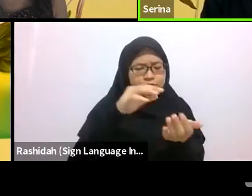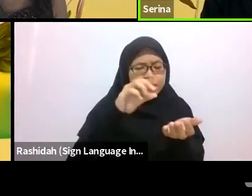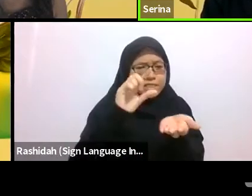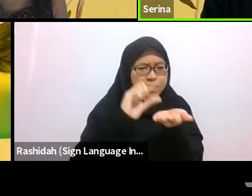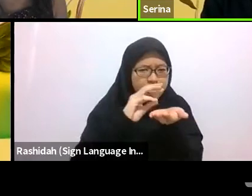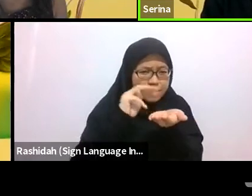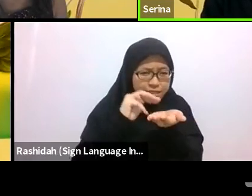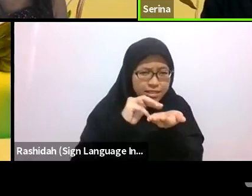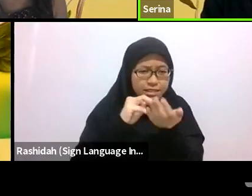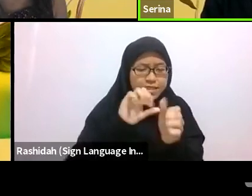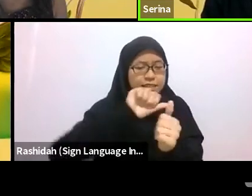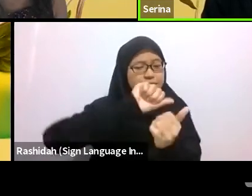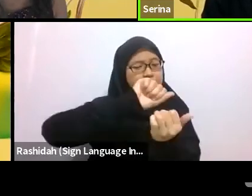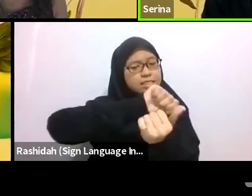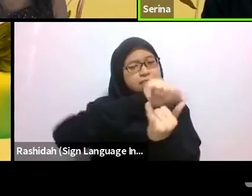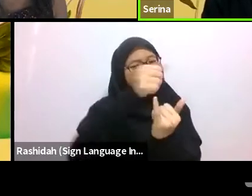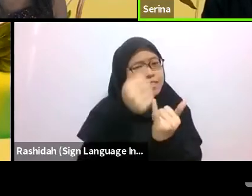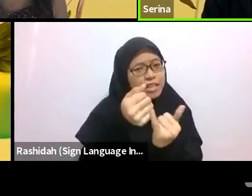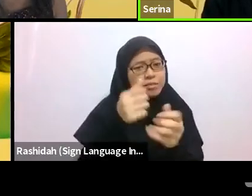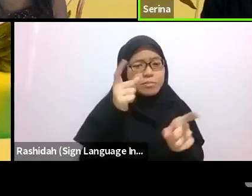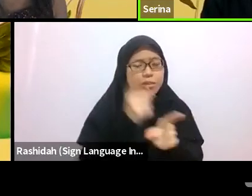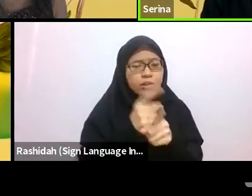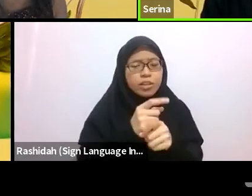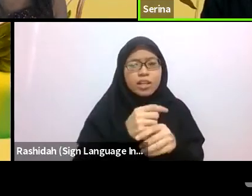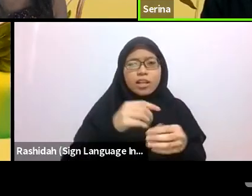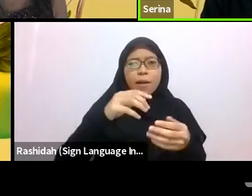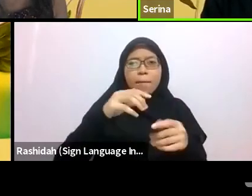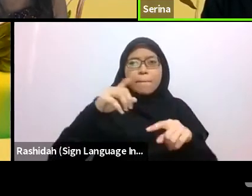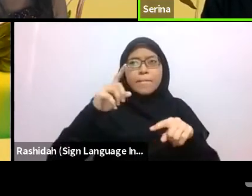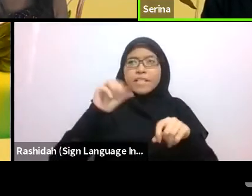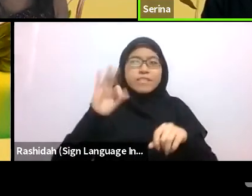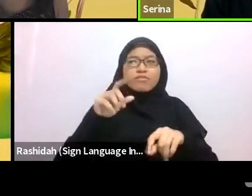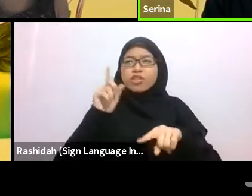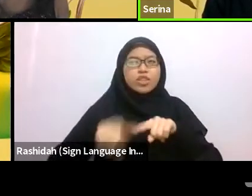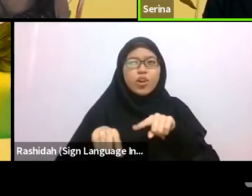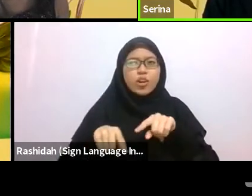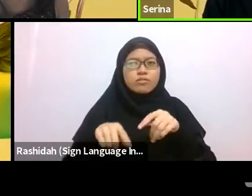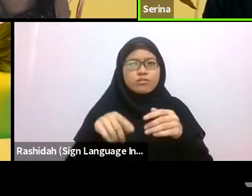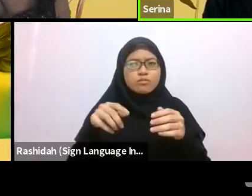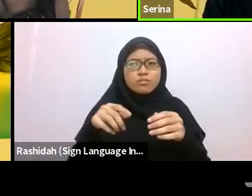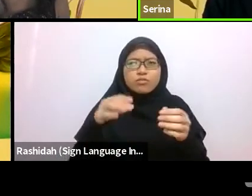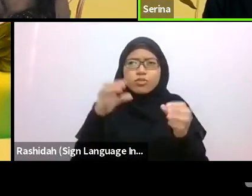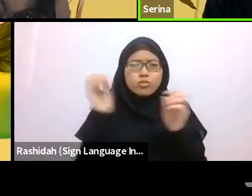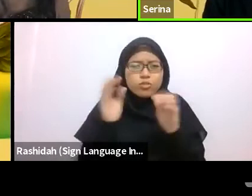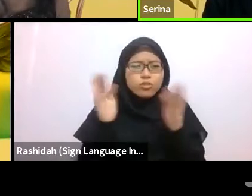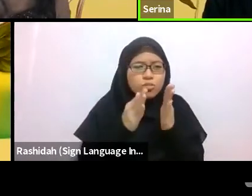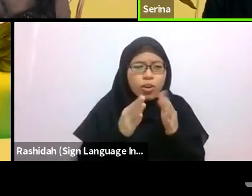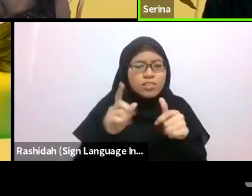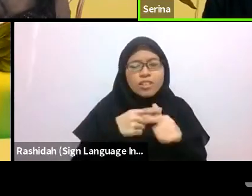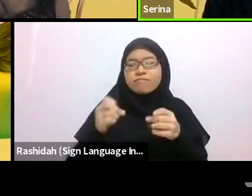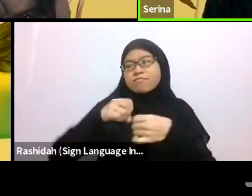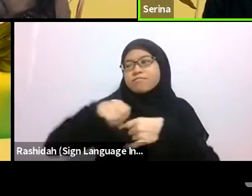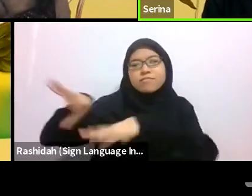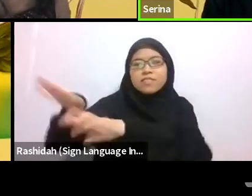The youth have also set up a food stall nearby to ensure that the fishermen have freshly cooked food to eat when they return from sea,